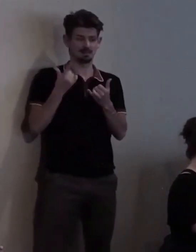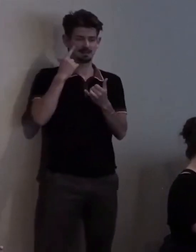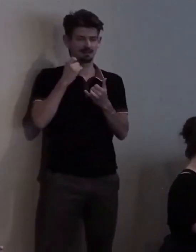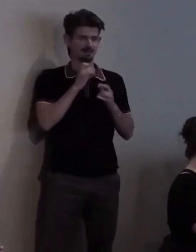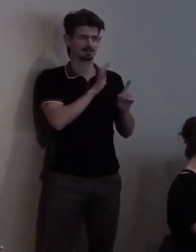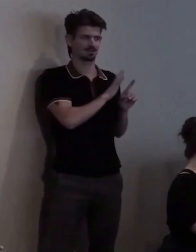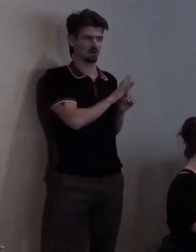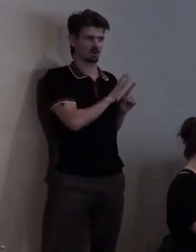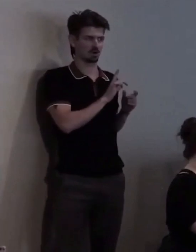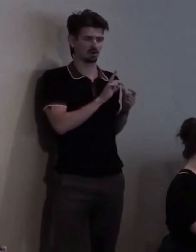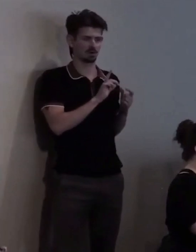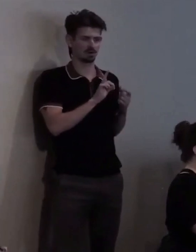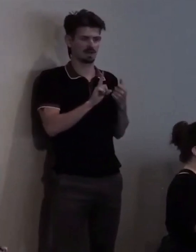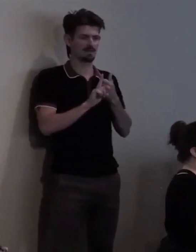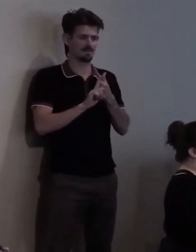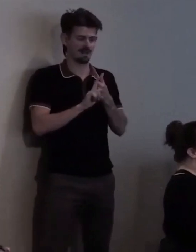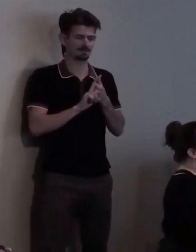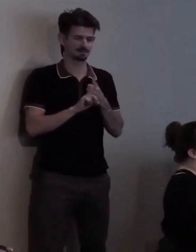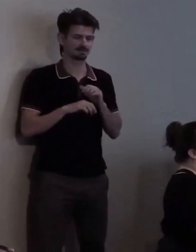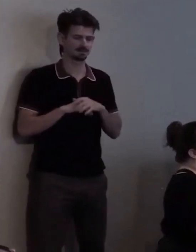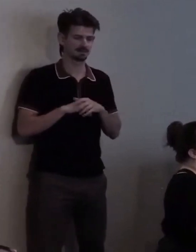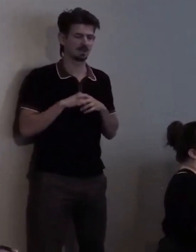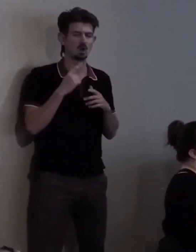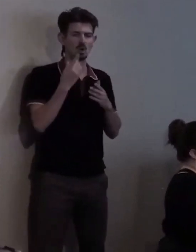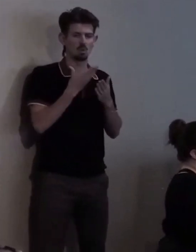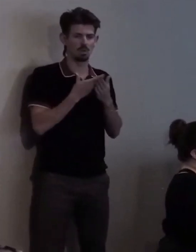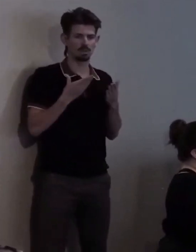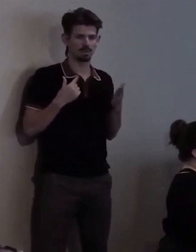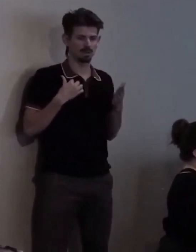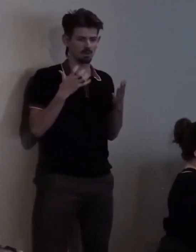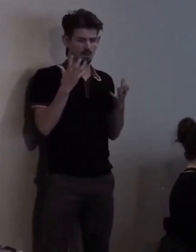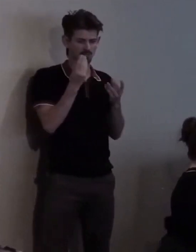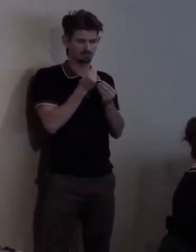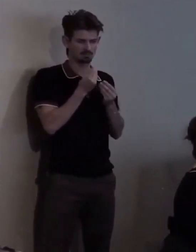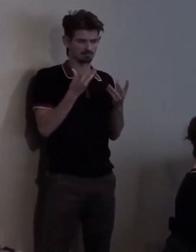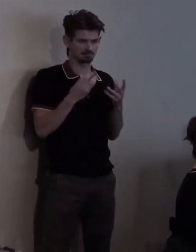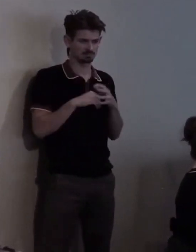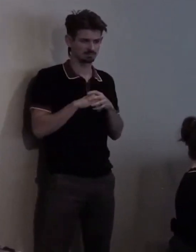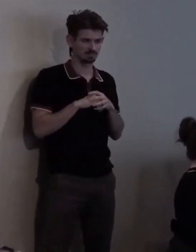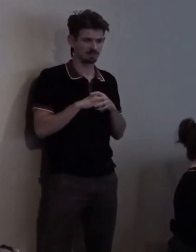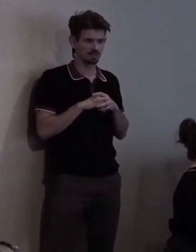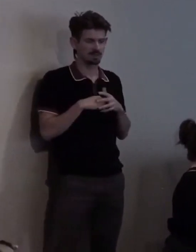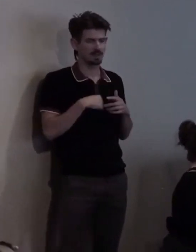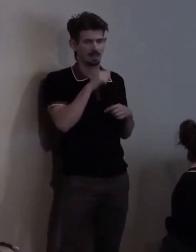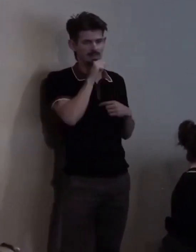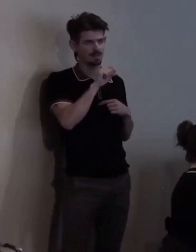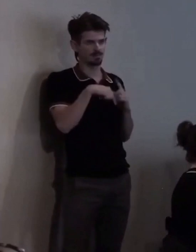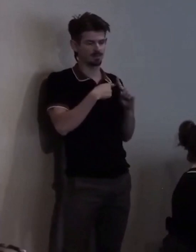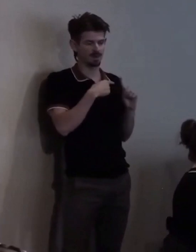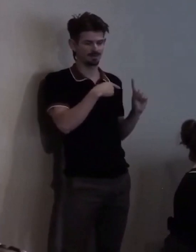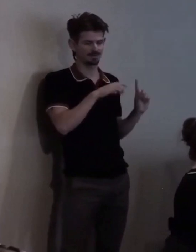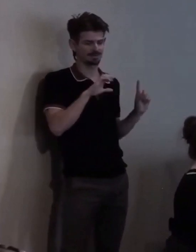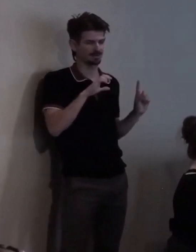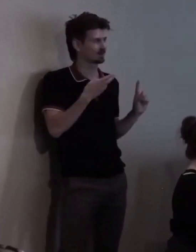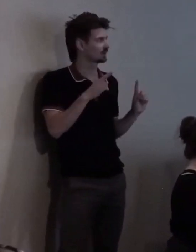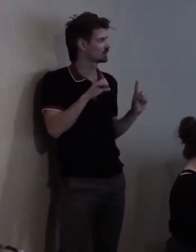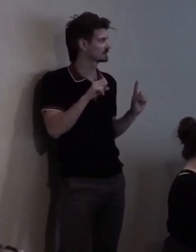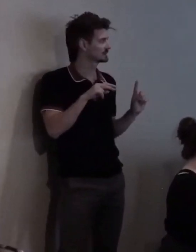Uhm... One of the things that I actually learned about Christina when I was planning to gather all these little notes,